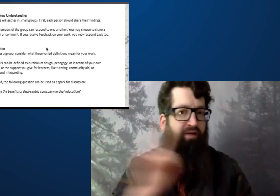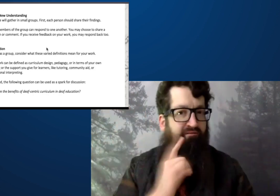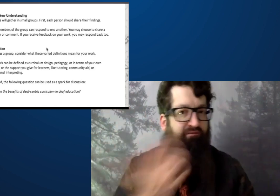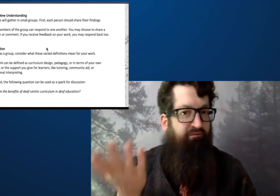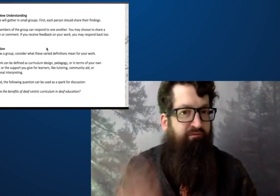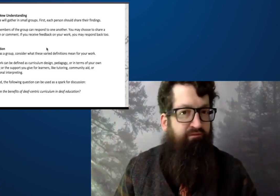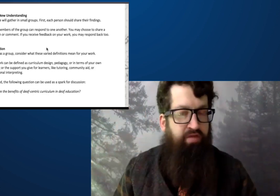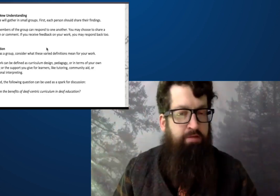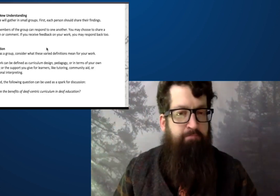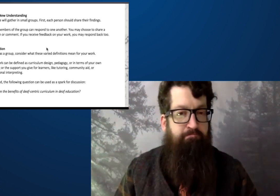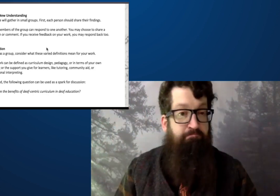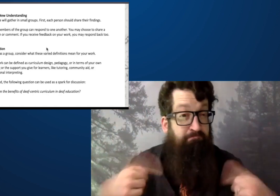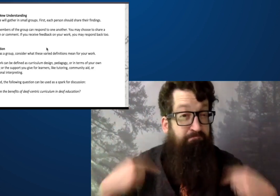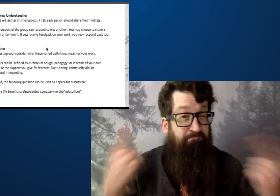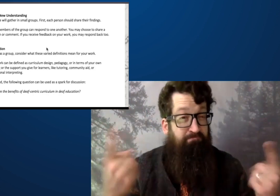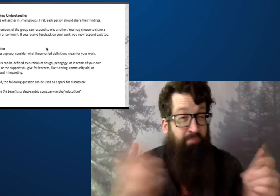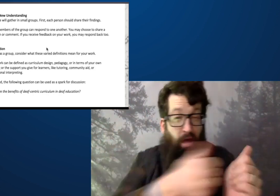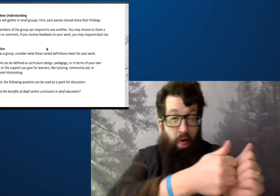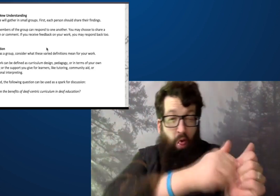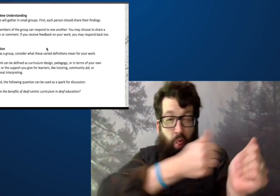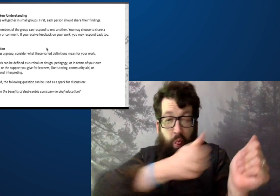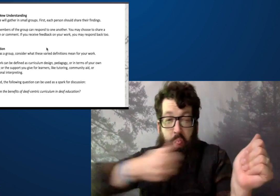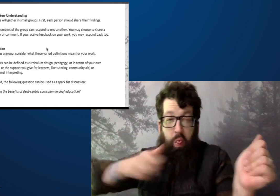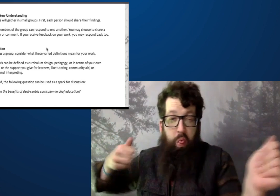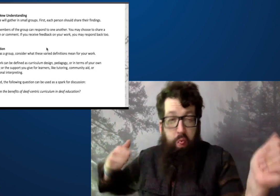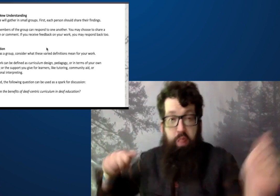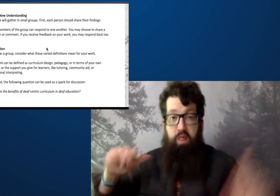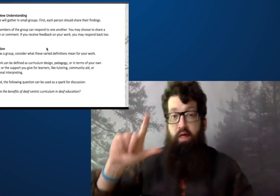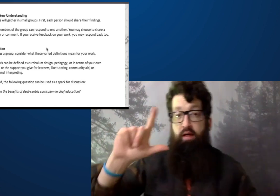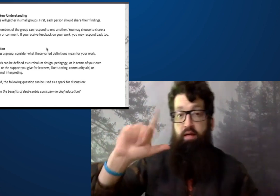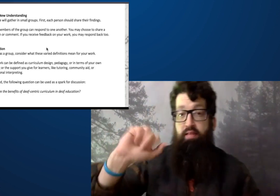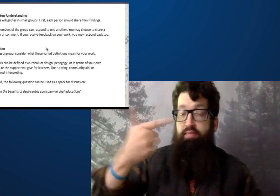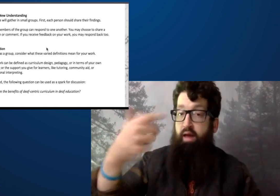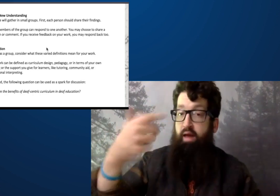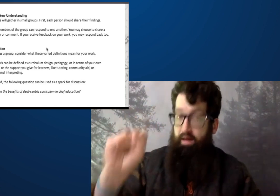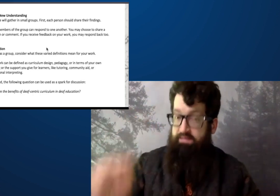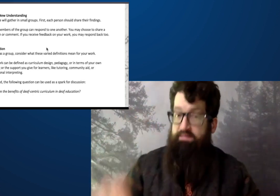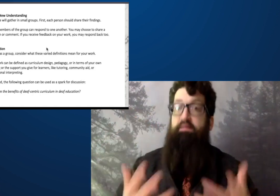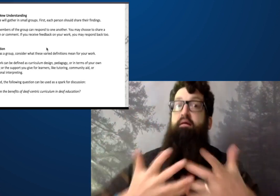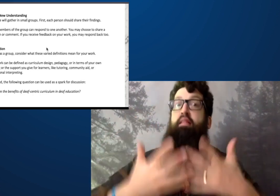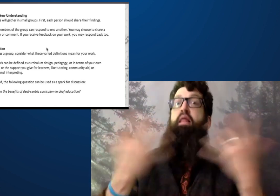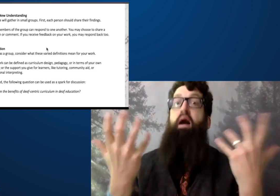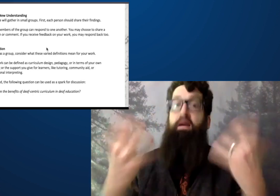Where's that representation within the curriculum for deaf people? As I mentioned earlier,